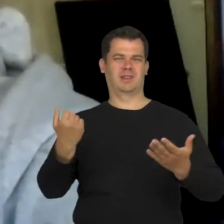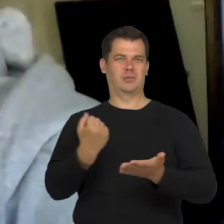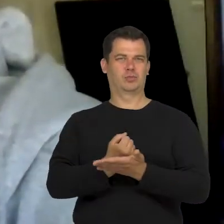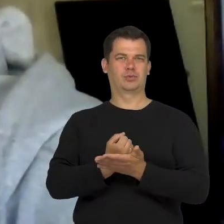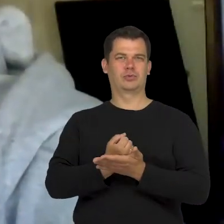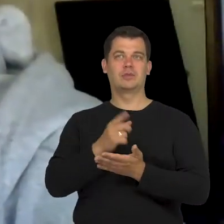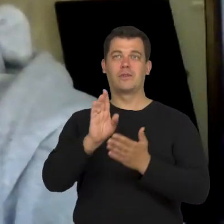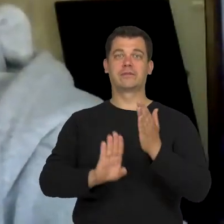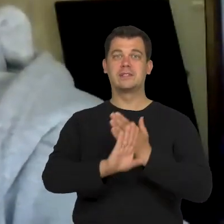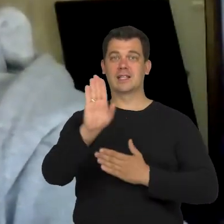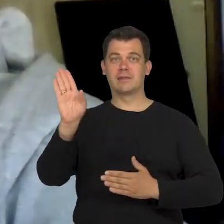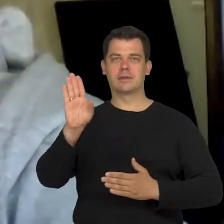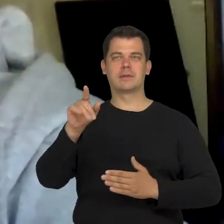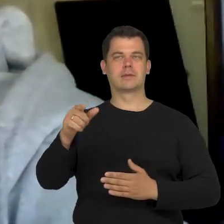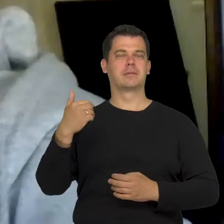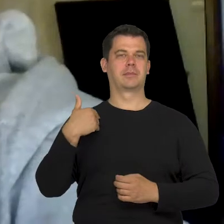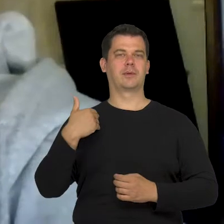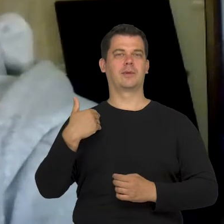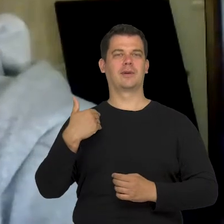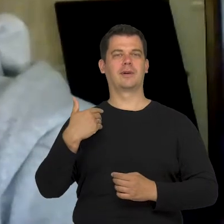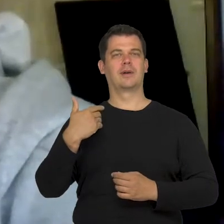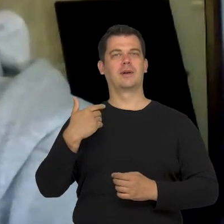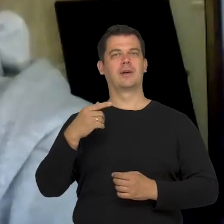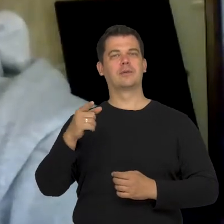The exhibition was tackling various issues